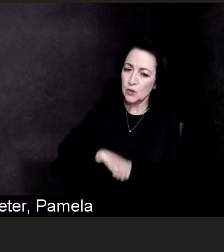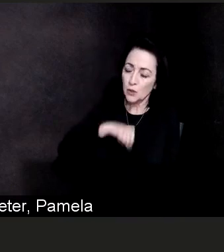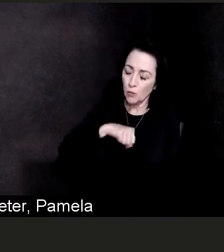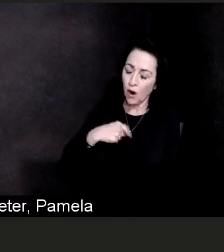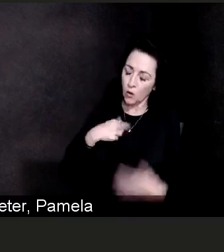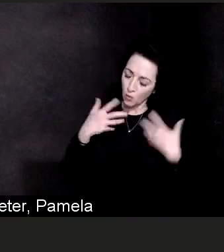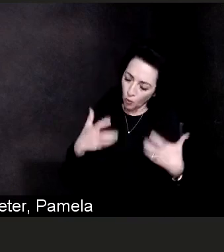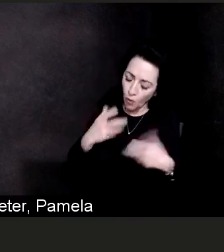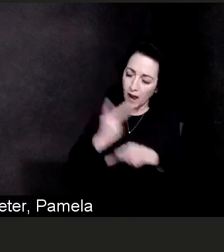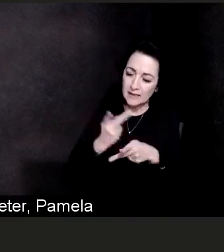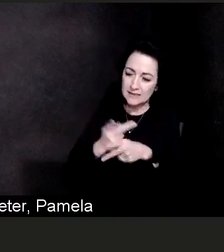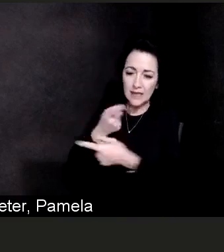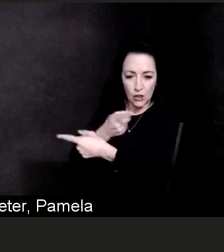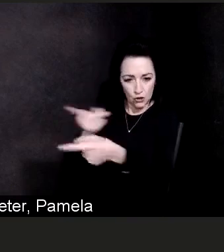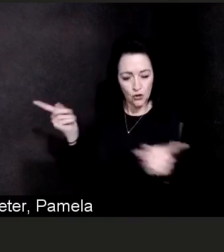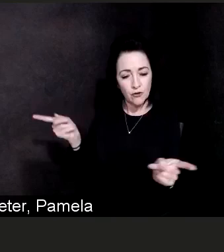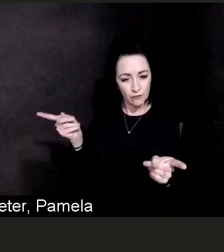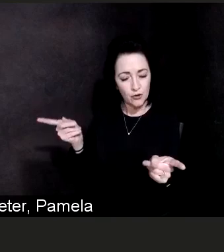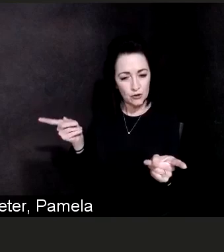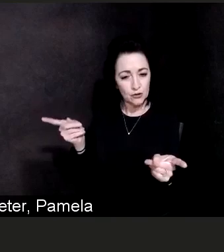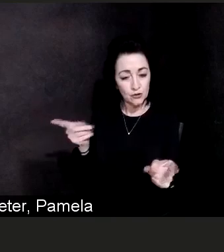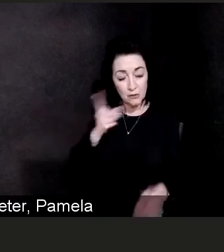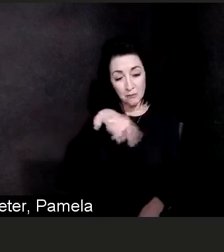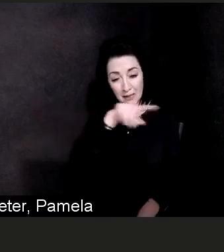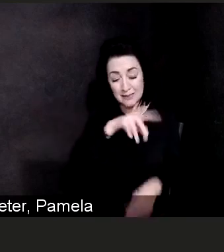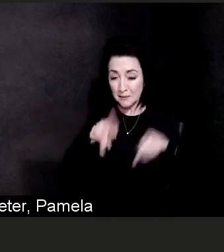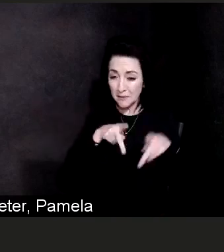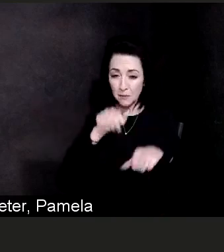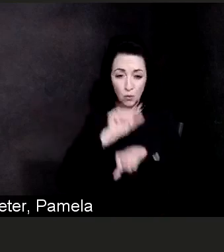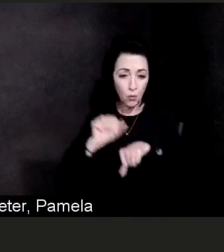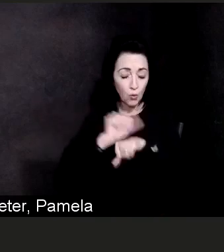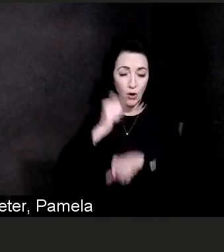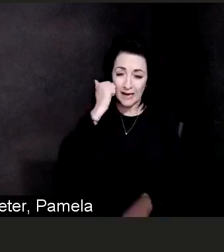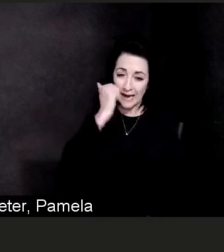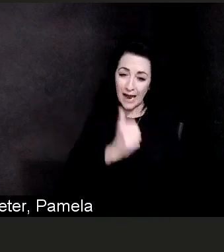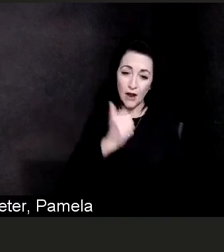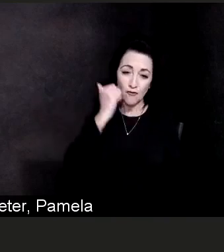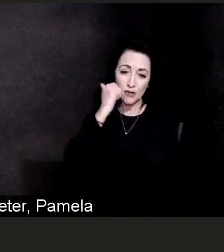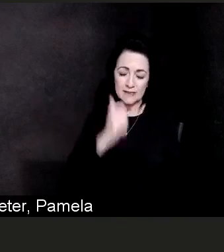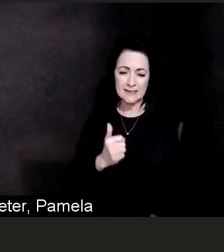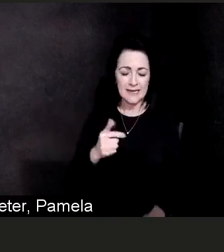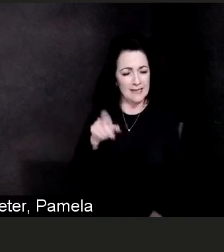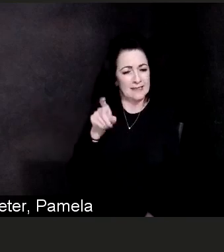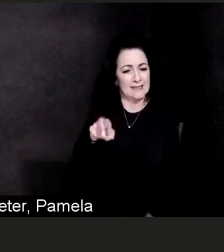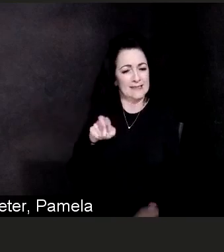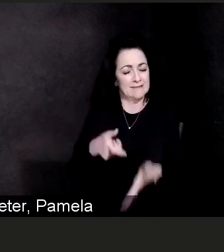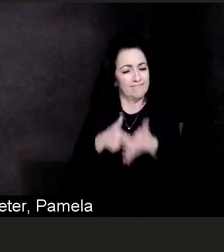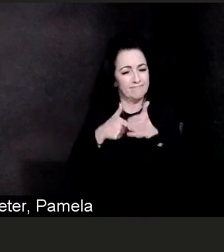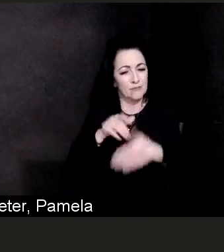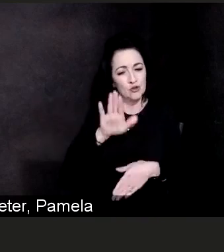in our ERs every single day now need your support and your help more than ever